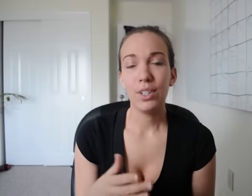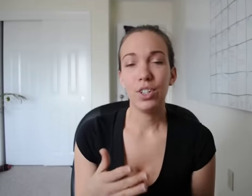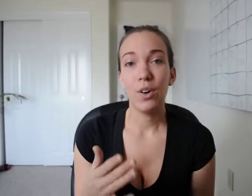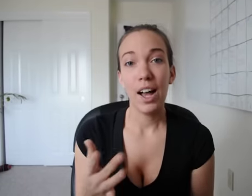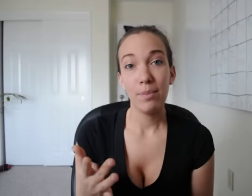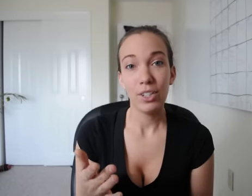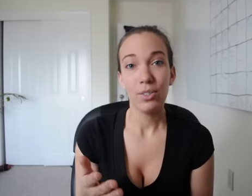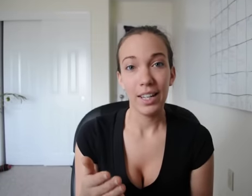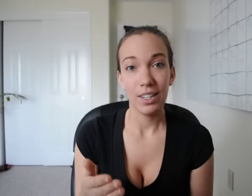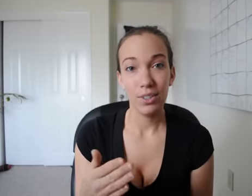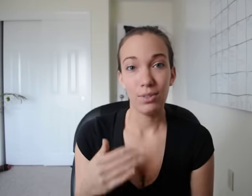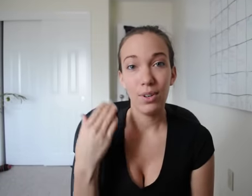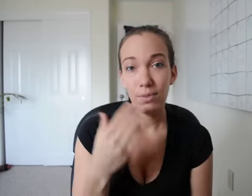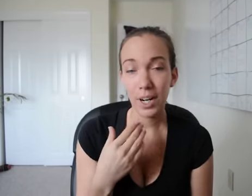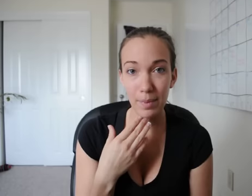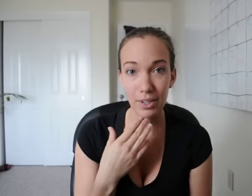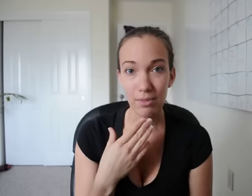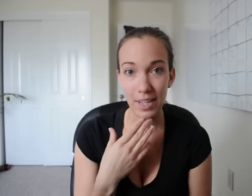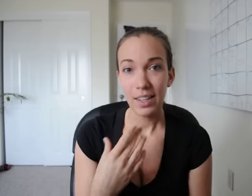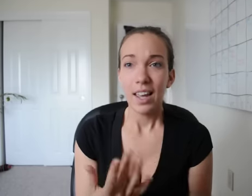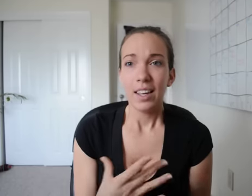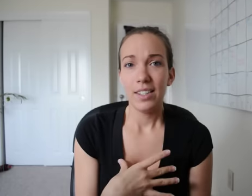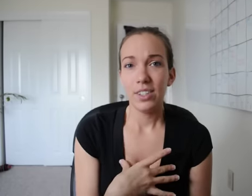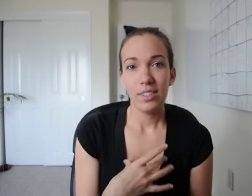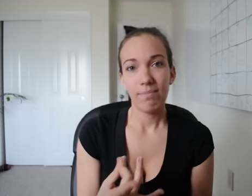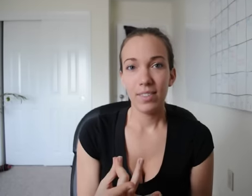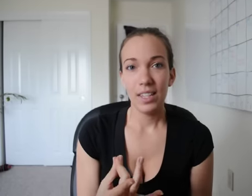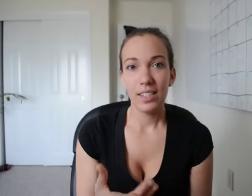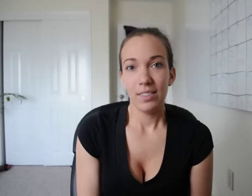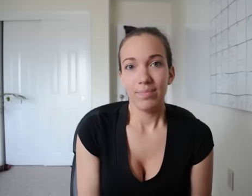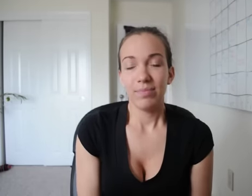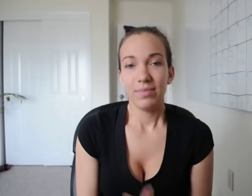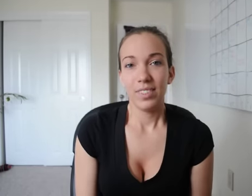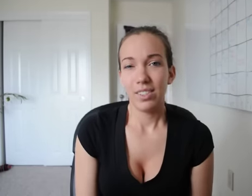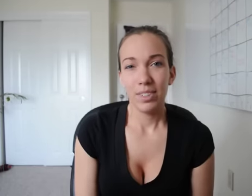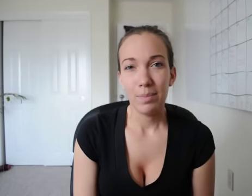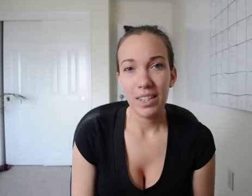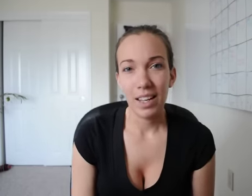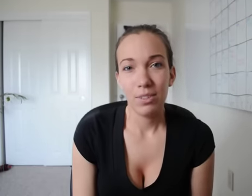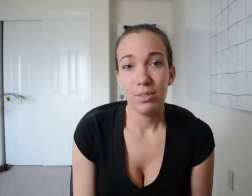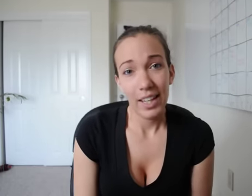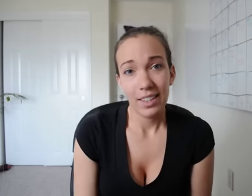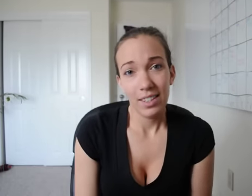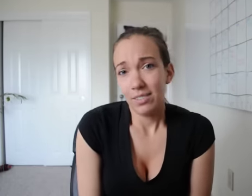So facial expression is really important to show how much you like it to, so don't forget about your face cause just this